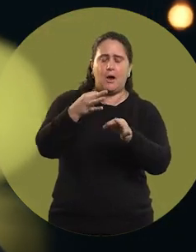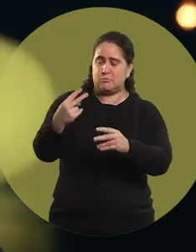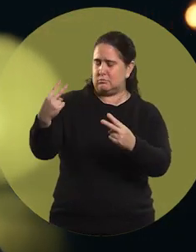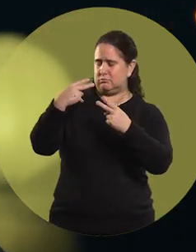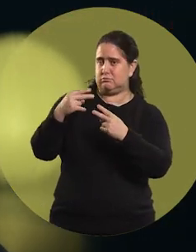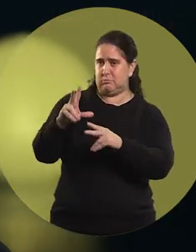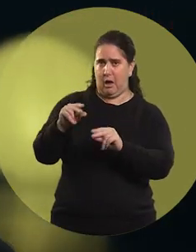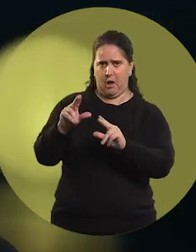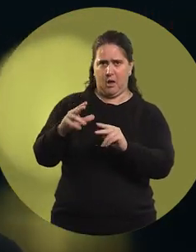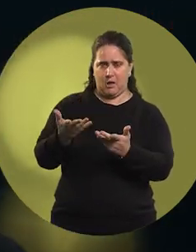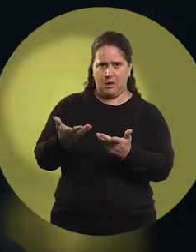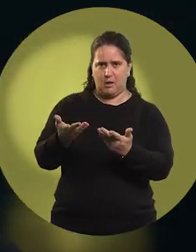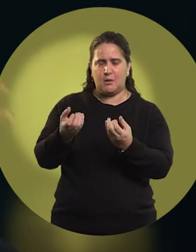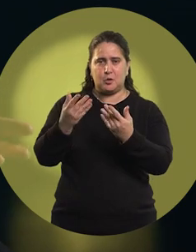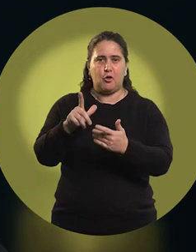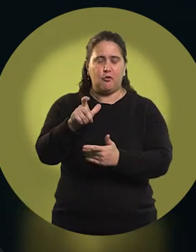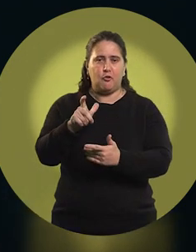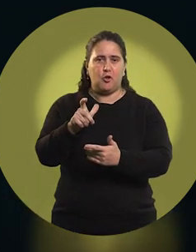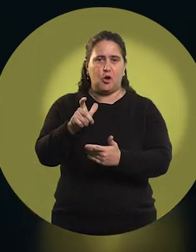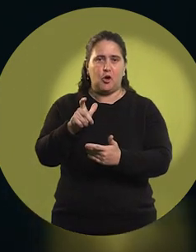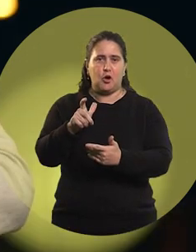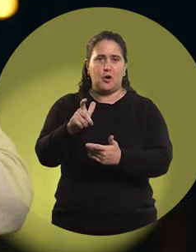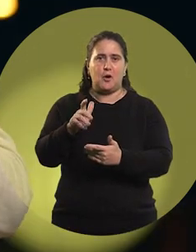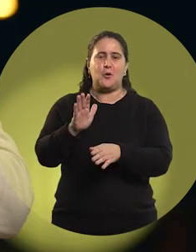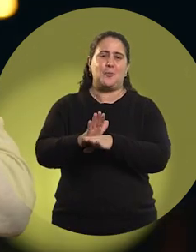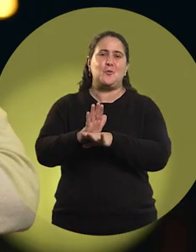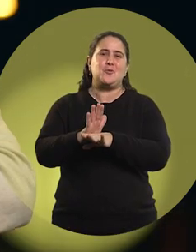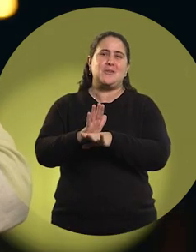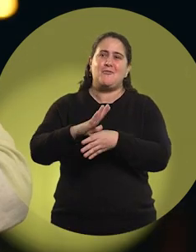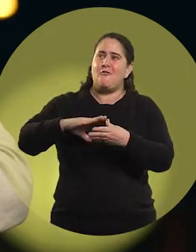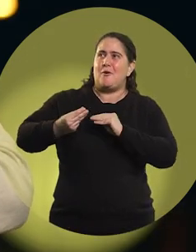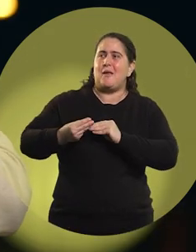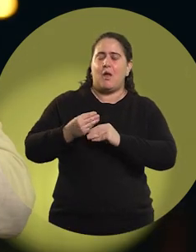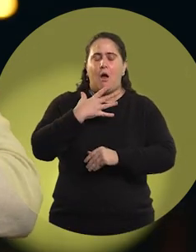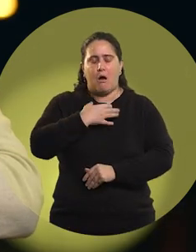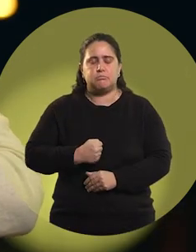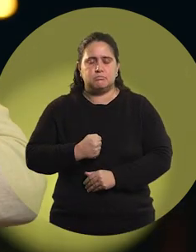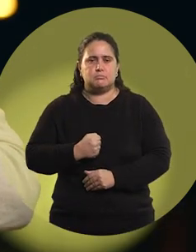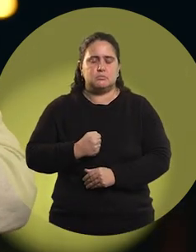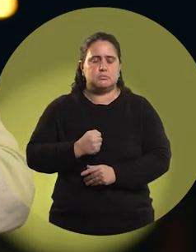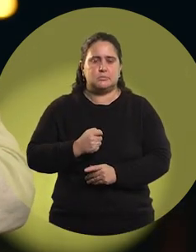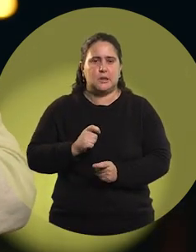they couldn't believe it because I was obviously channeling my depression